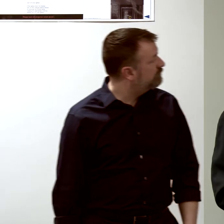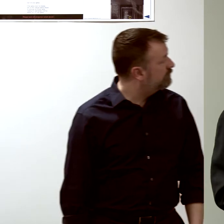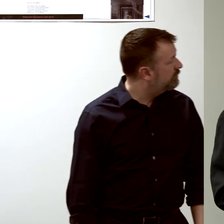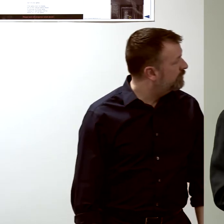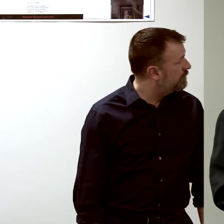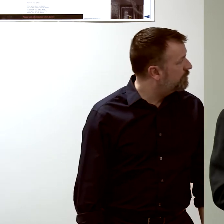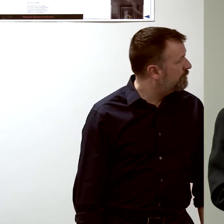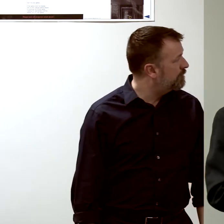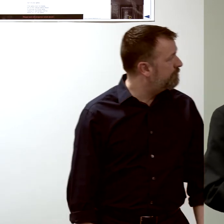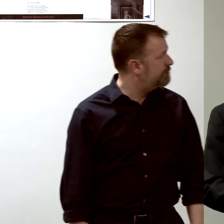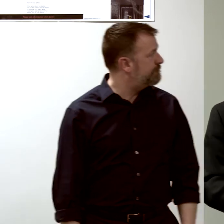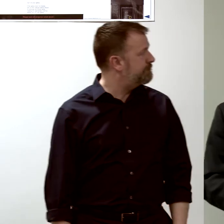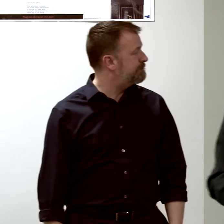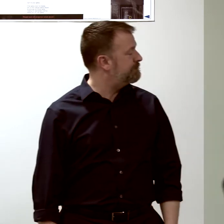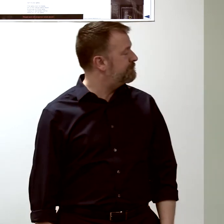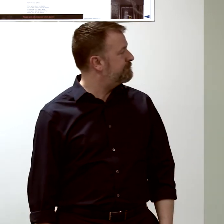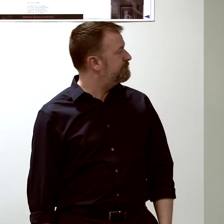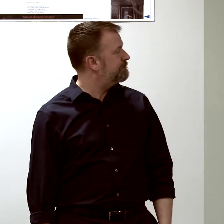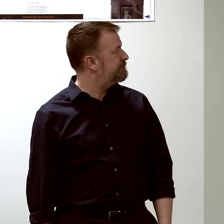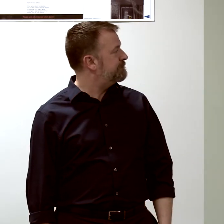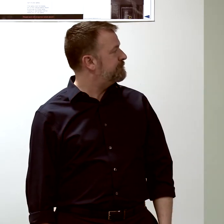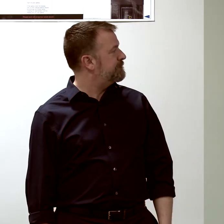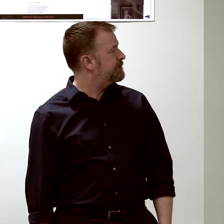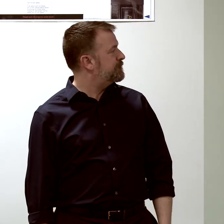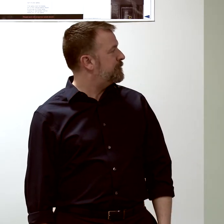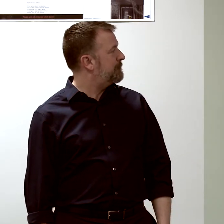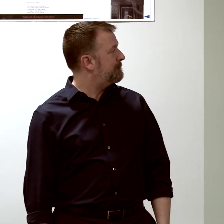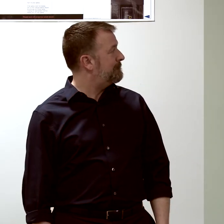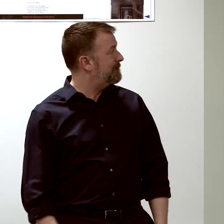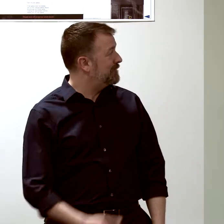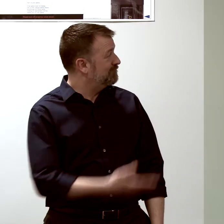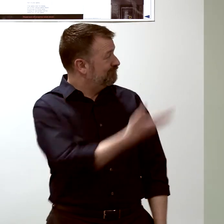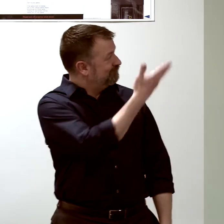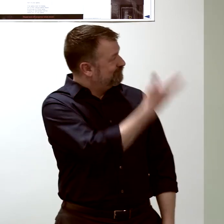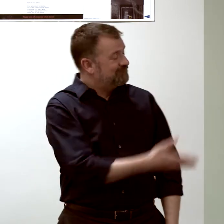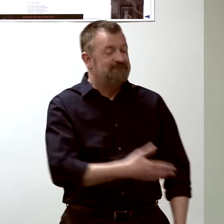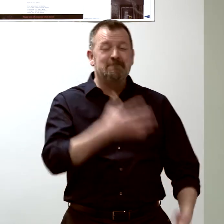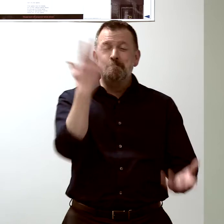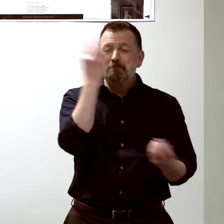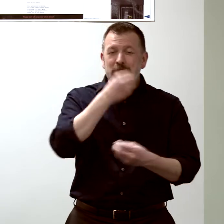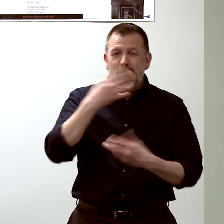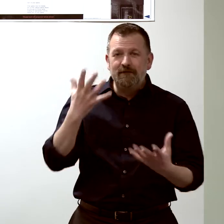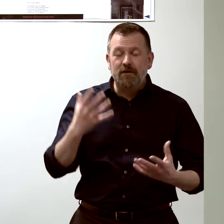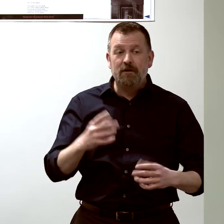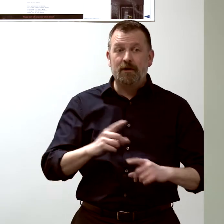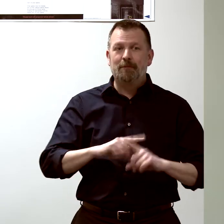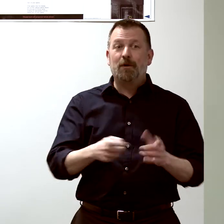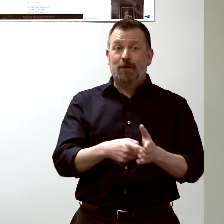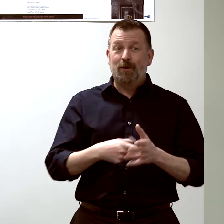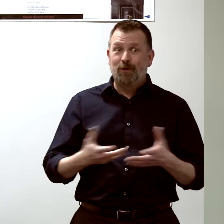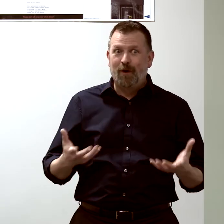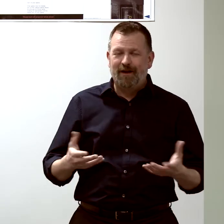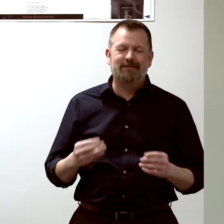We couldn't see the beauty of this without the mathematics, either.